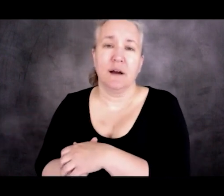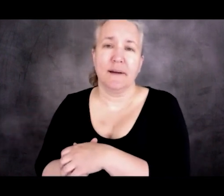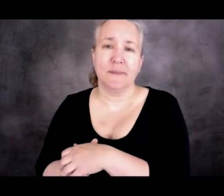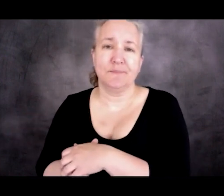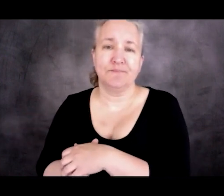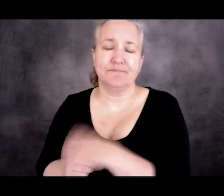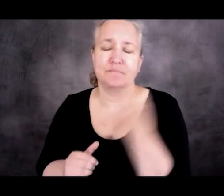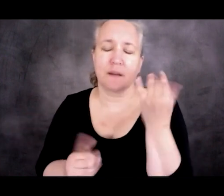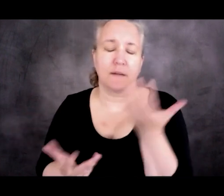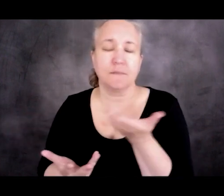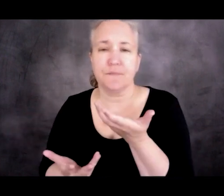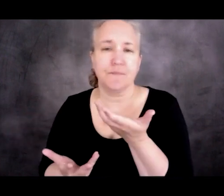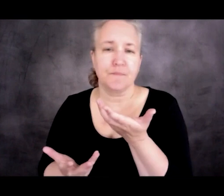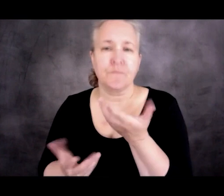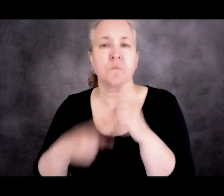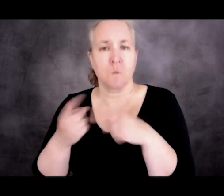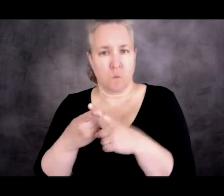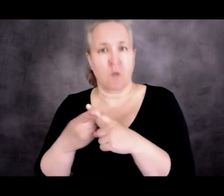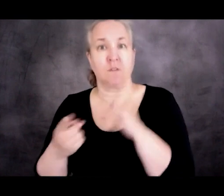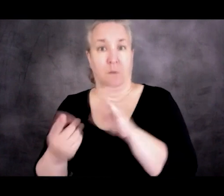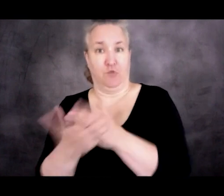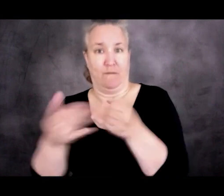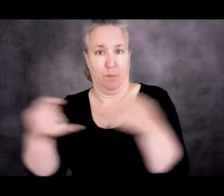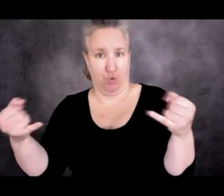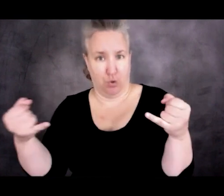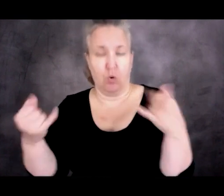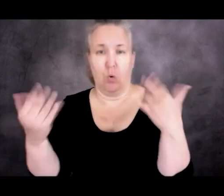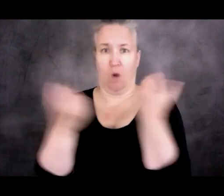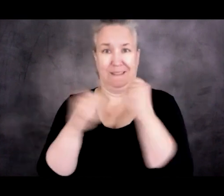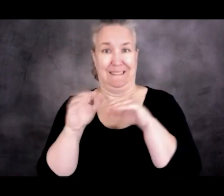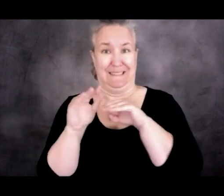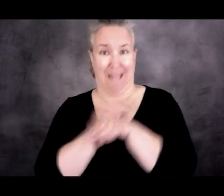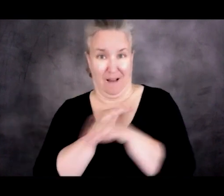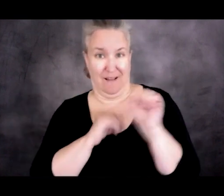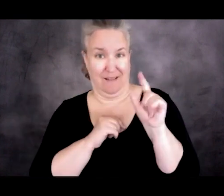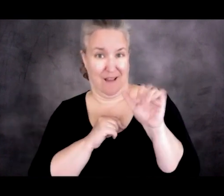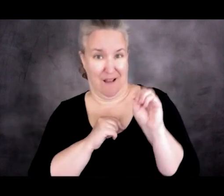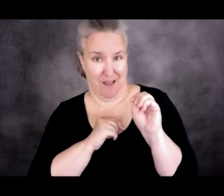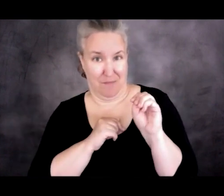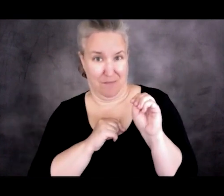when you seek asylum at the border, you're given a number.